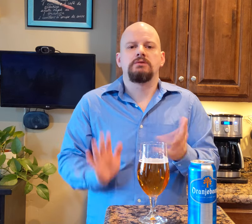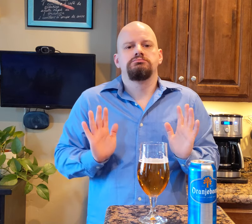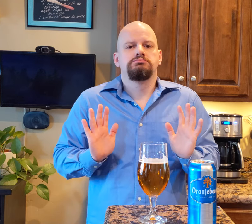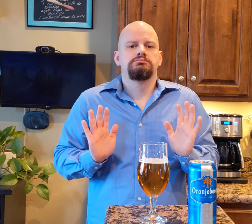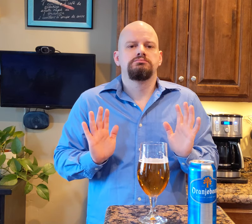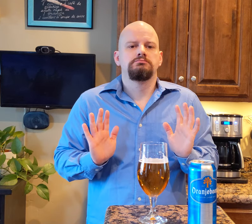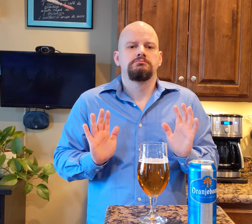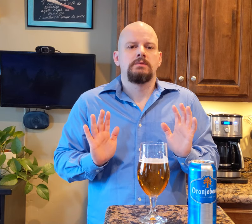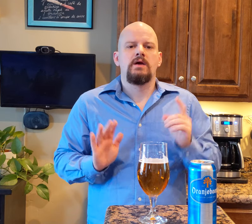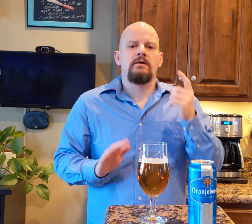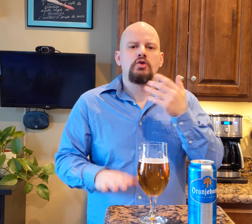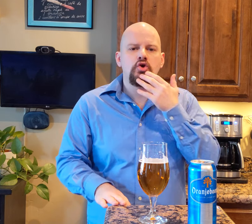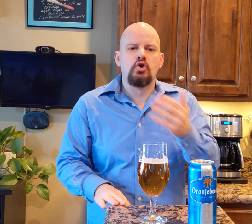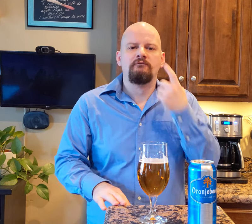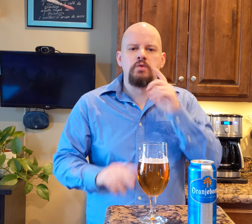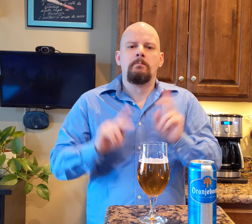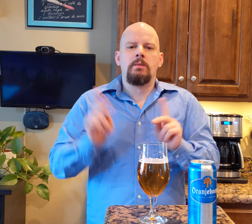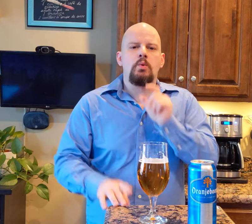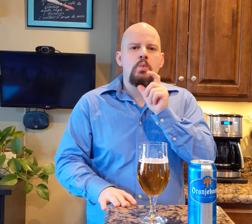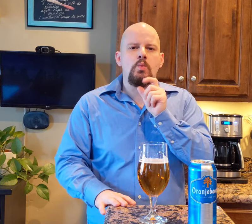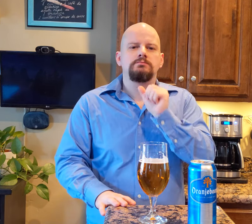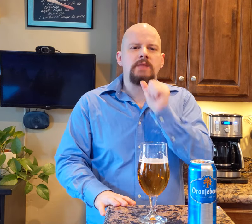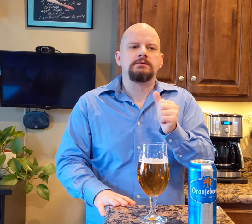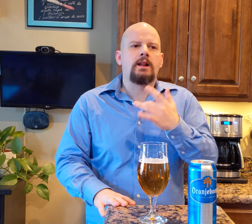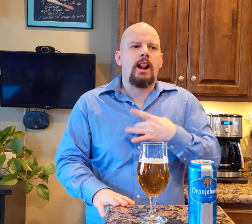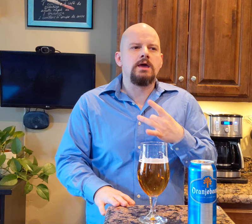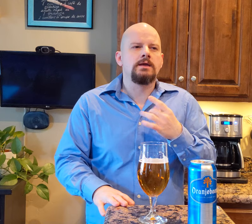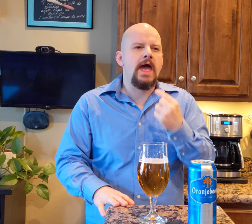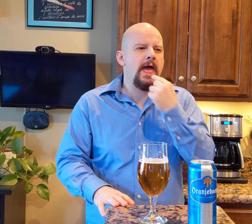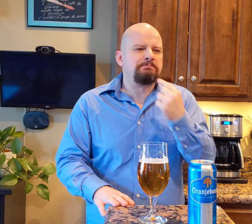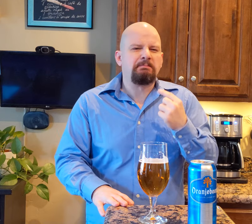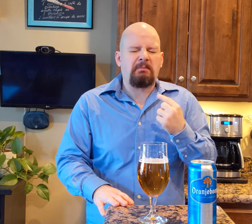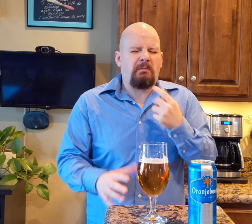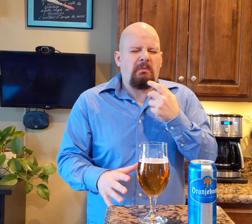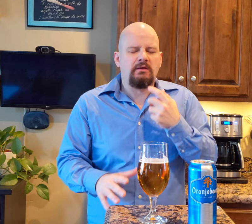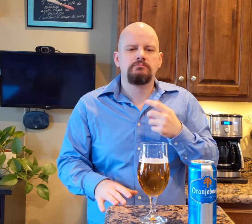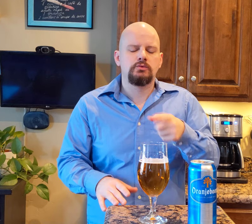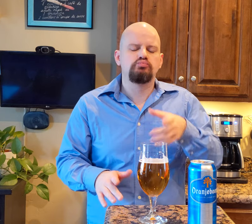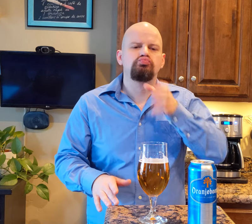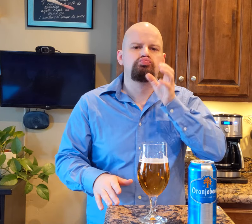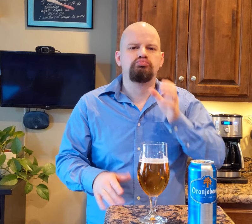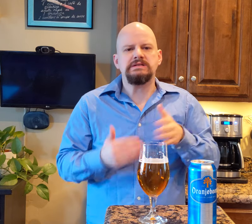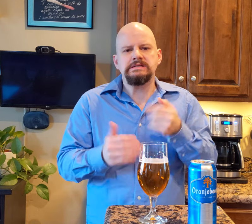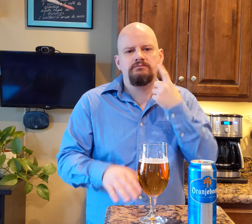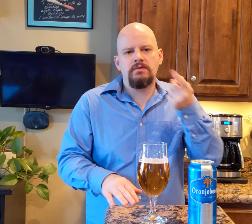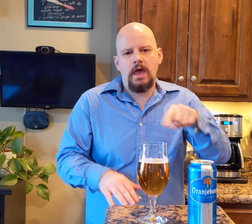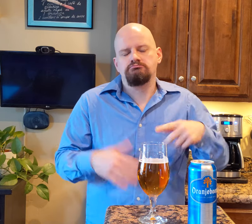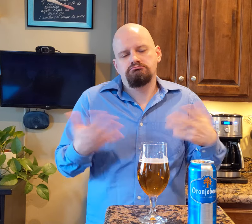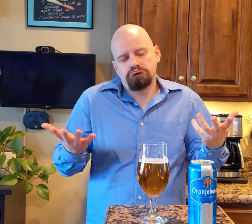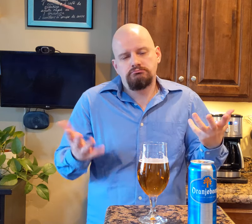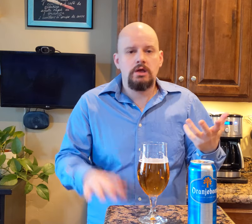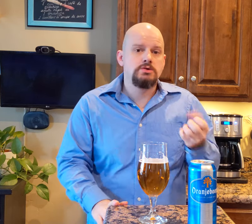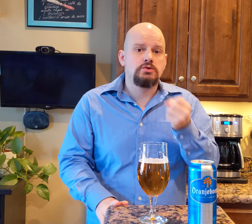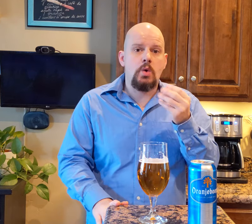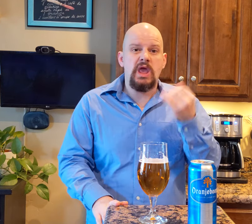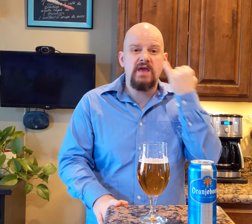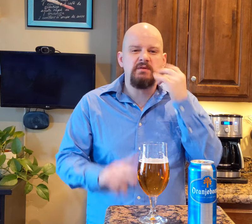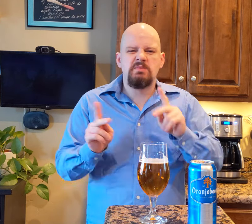This is good for people who do not like strong taste, this one is easy for them to drink.